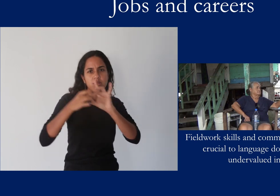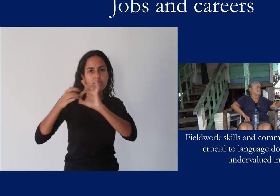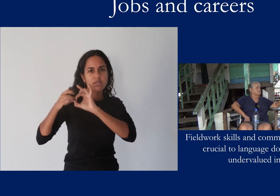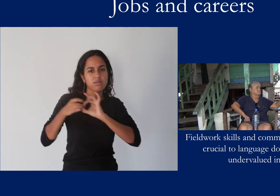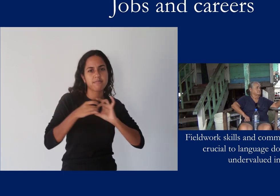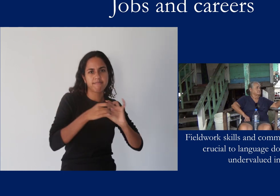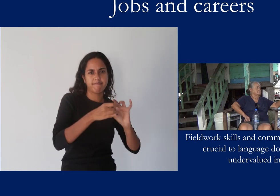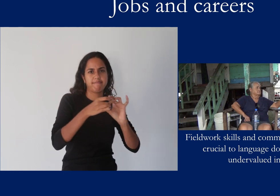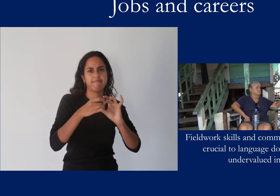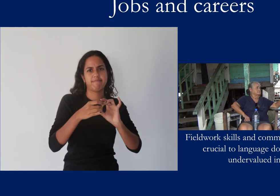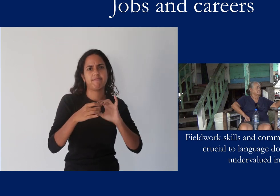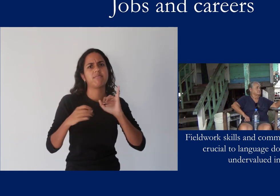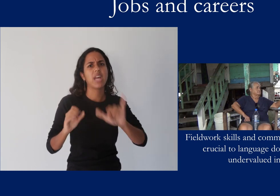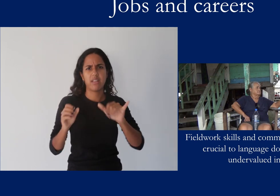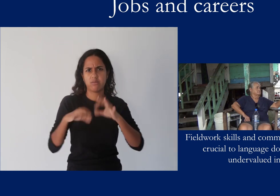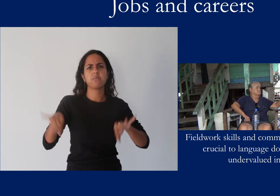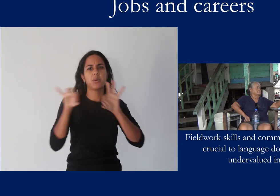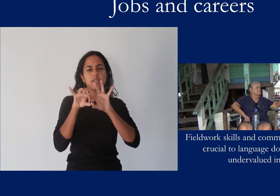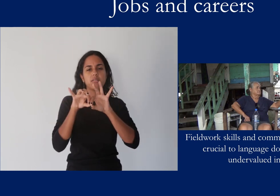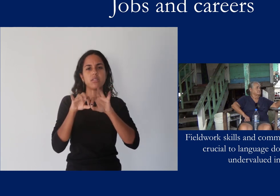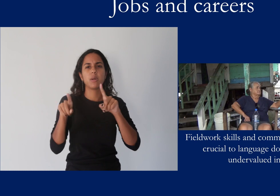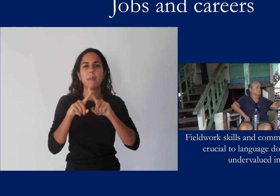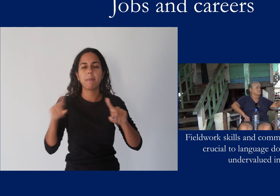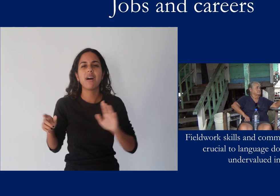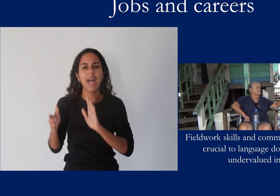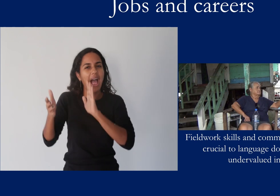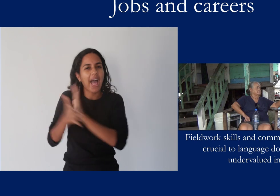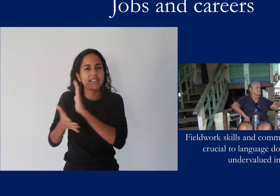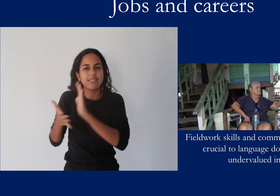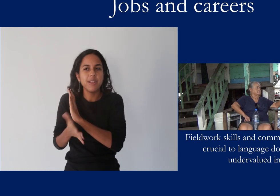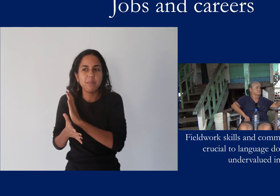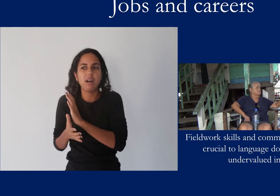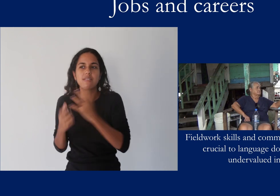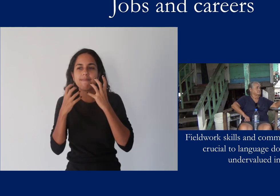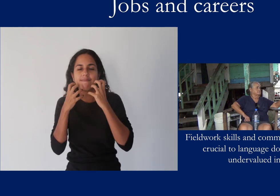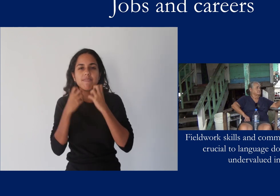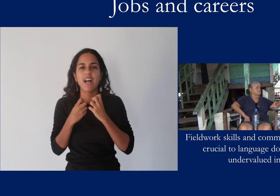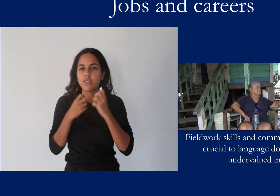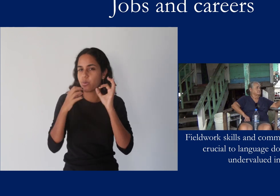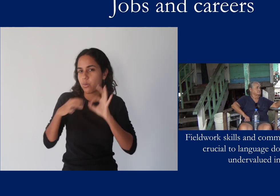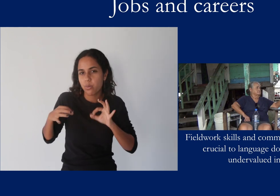make meaningful relationships within communities. But what is actually valued in academia?